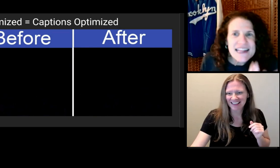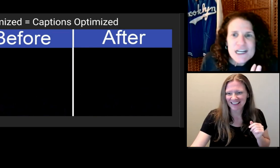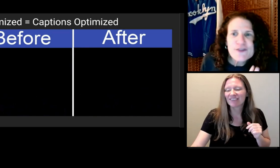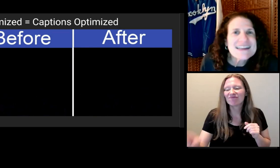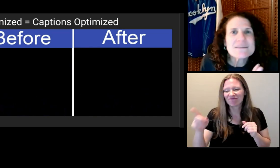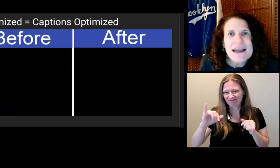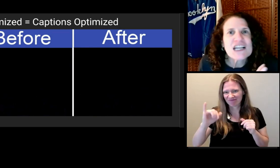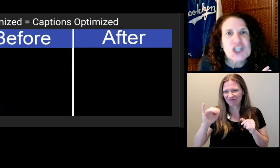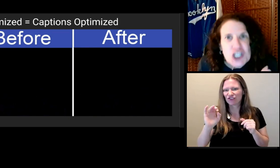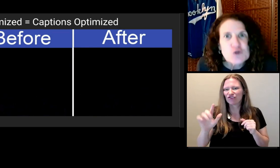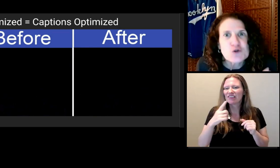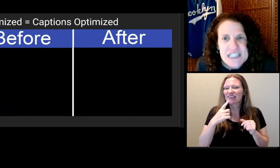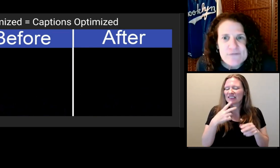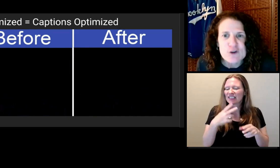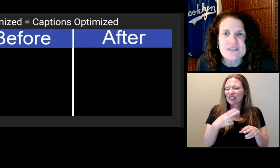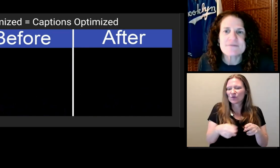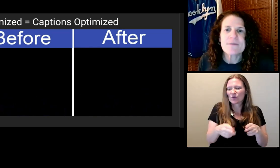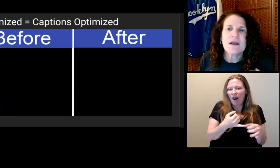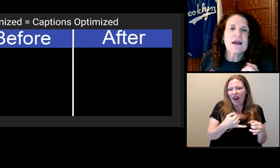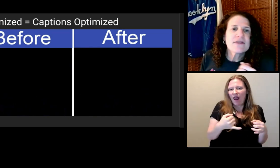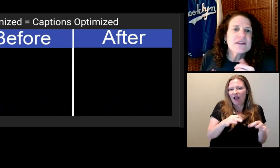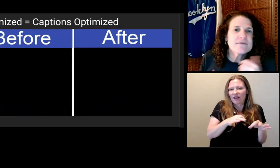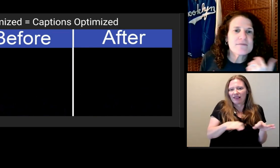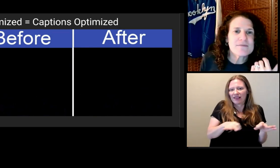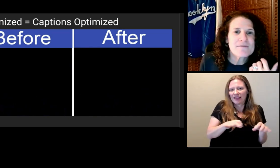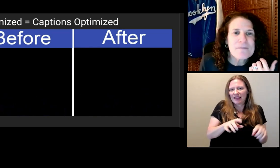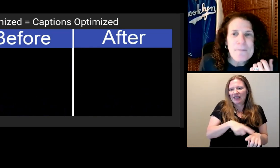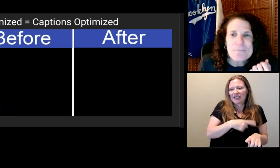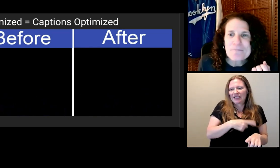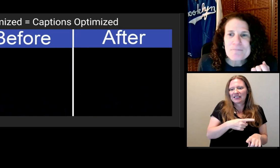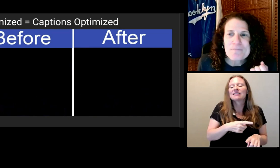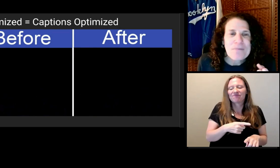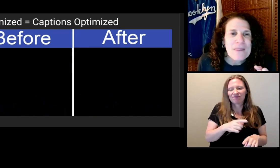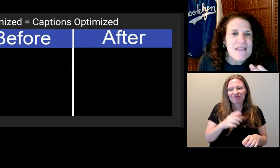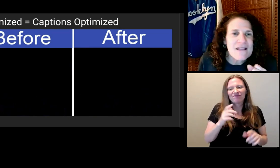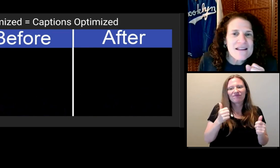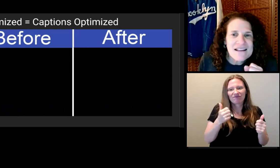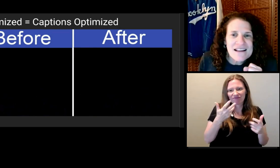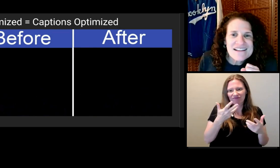The original -- shorter. Xylophone sound.